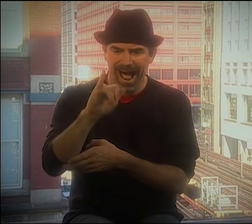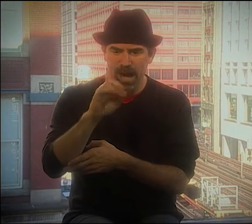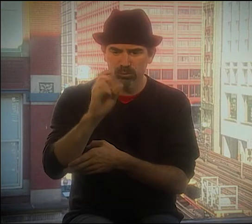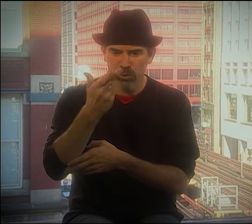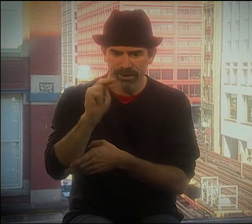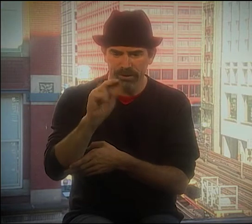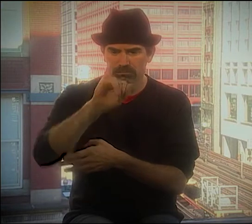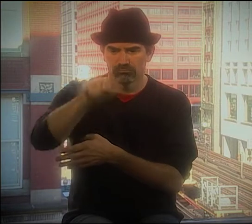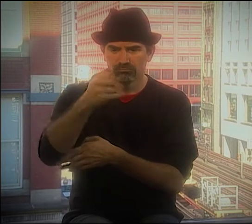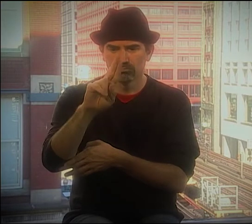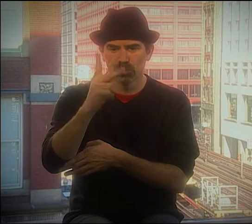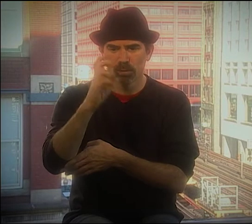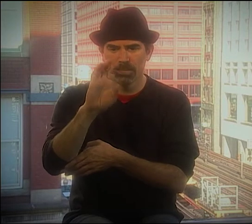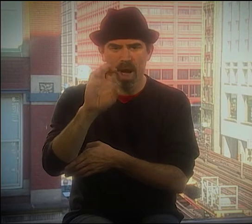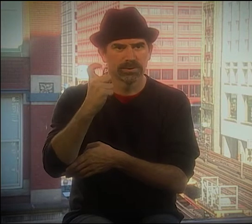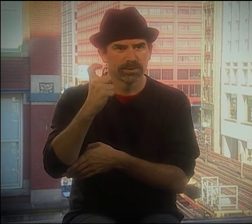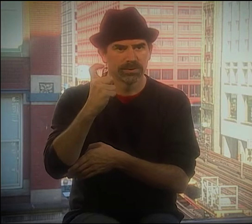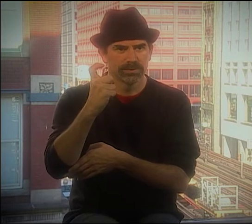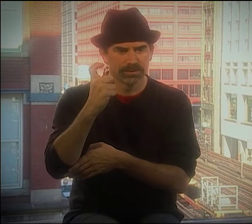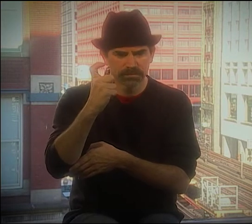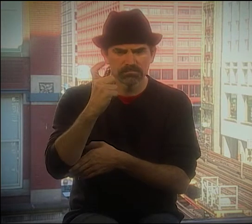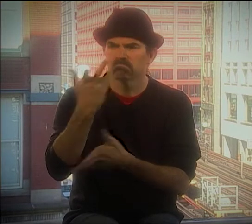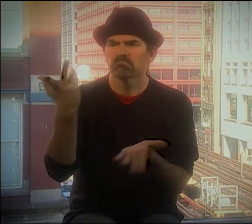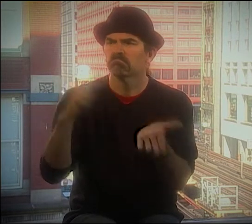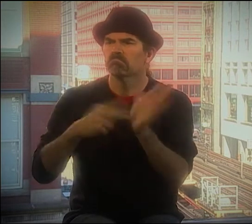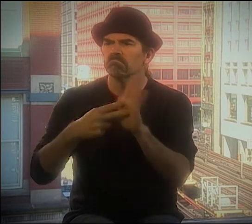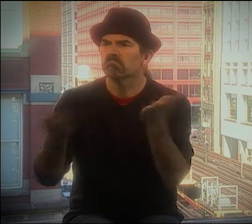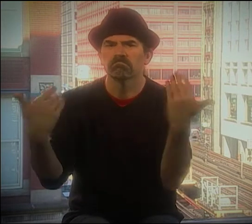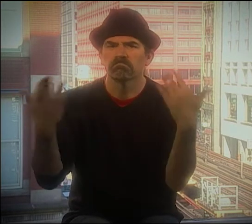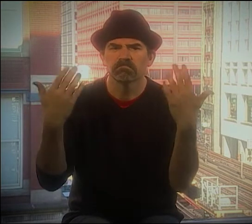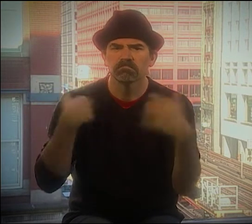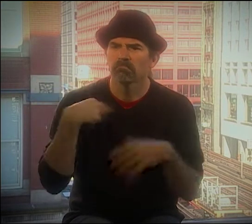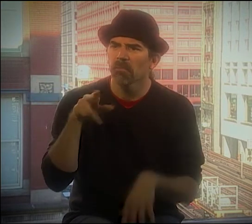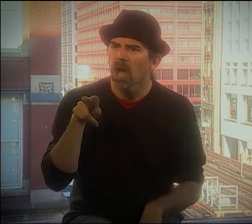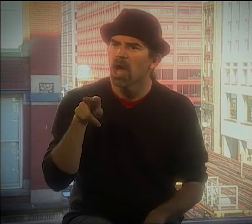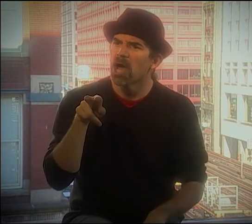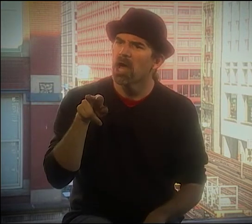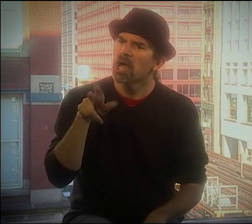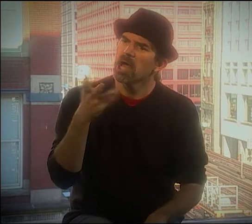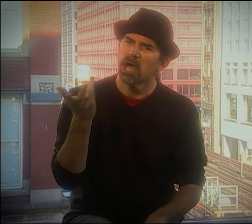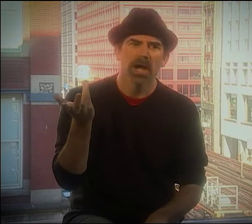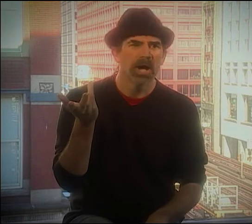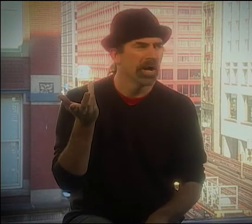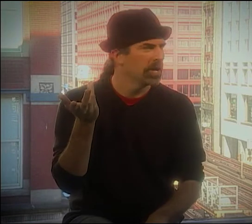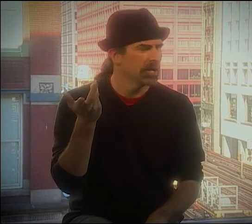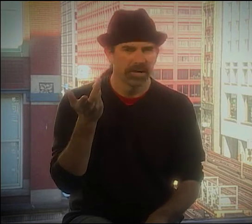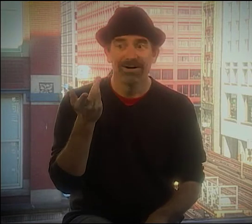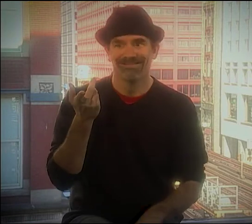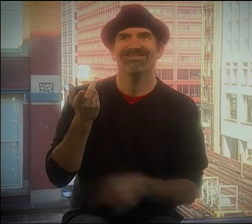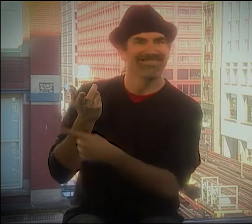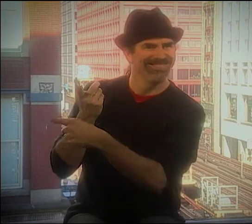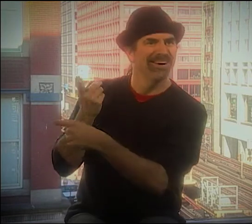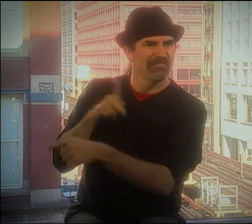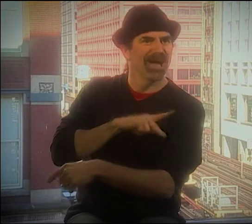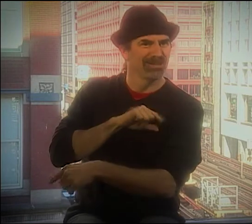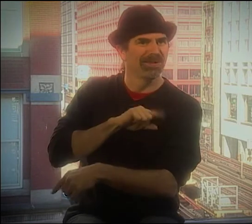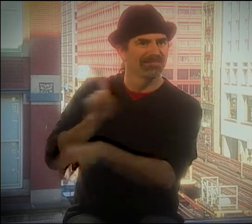AND THAT'S HOW HE BROUGHT UP HOWELL AND THE OTHER "HYDROGEN JUKEBOX." AND HE ASKED PEOPLE, "WHAT DO YOU THINK THAT MEANS?"